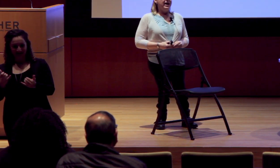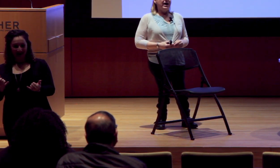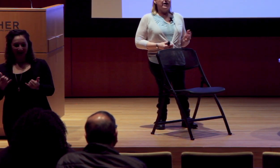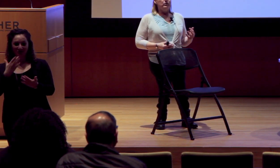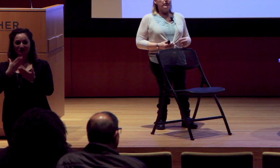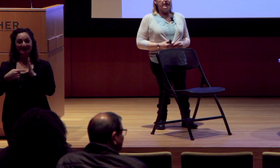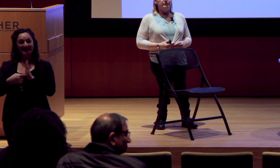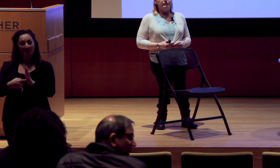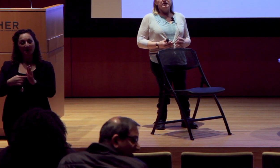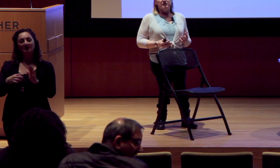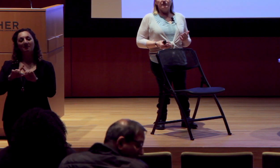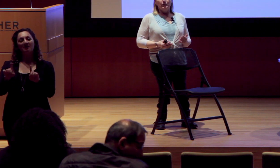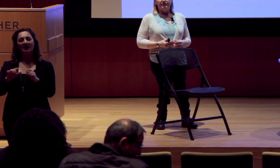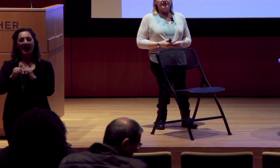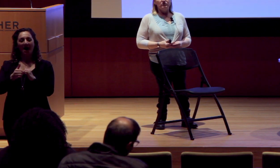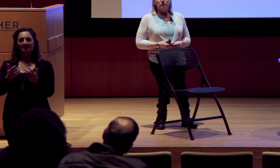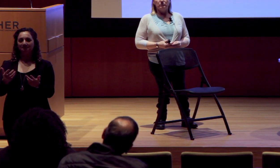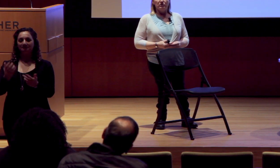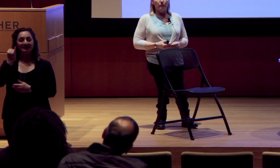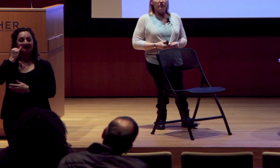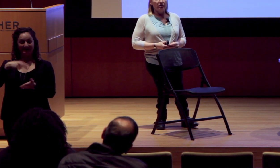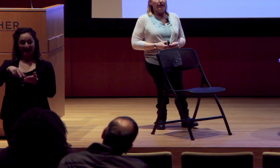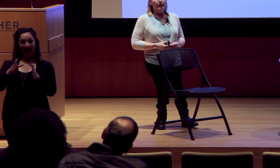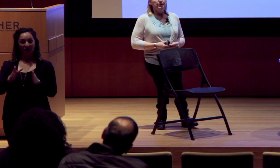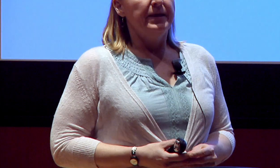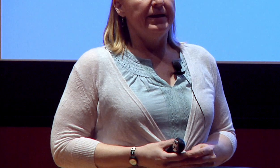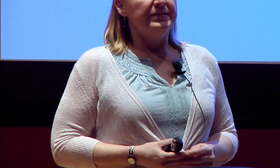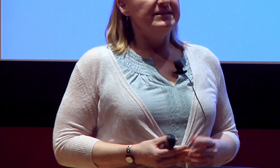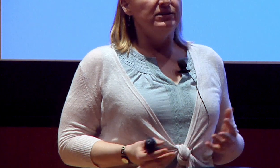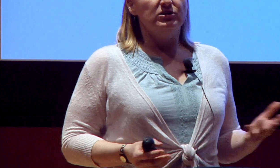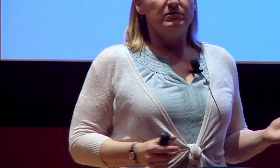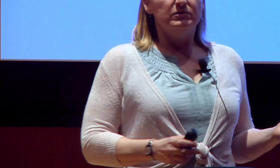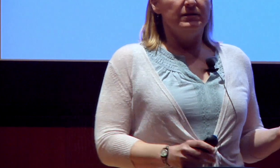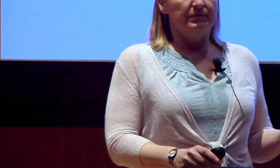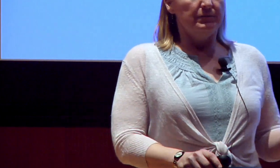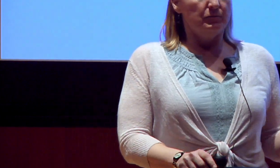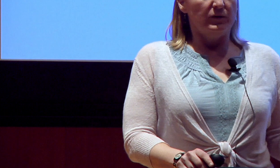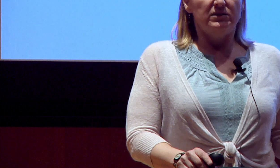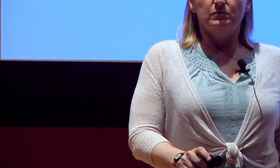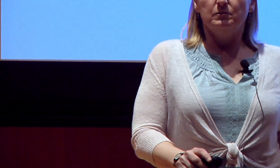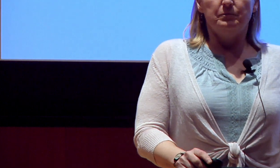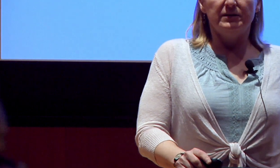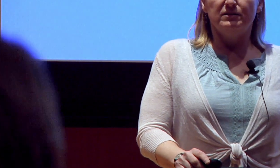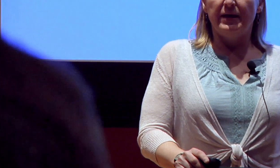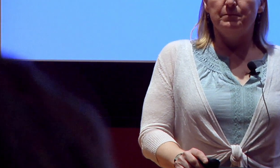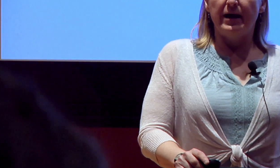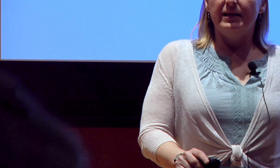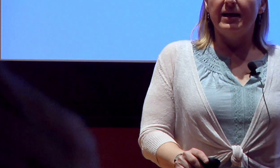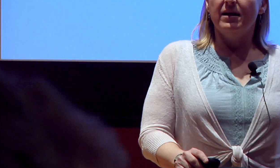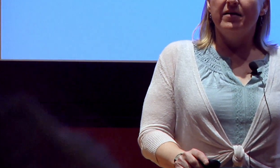how, for instance, if you have a dancer who uses a wheelchair, and that dancer wants to participate in ballet,